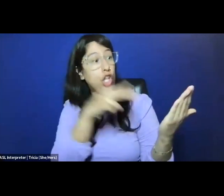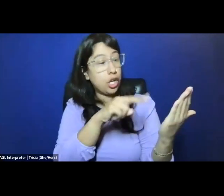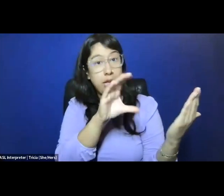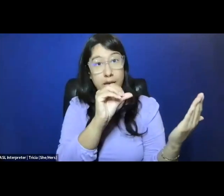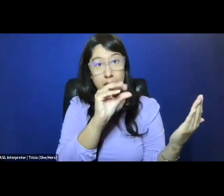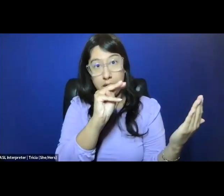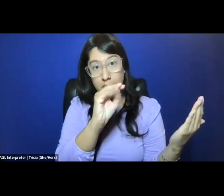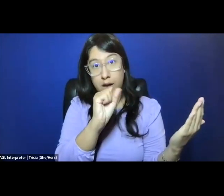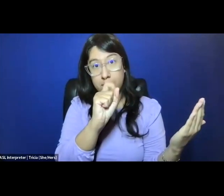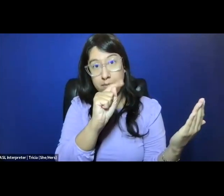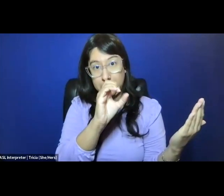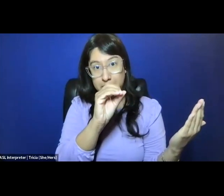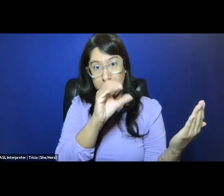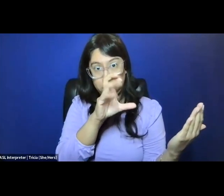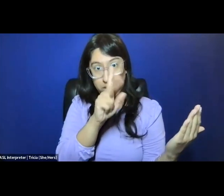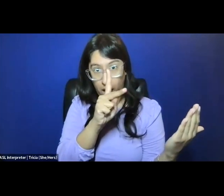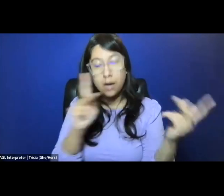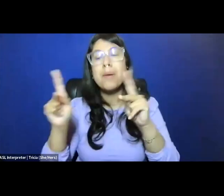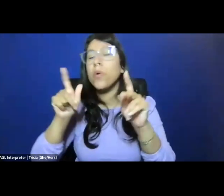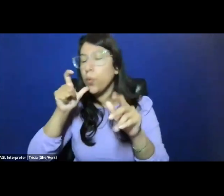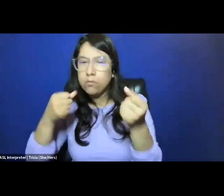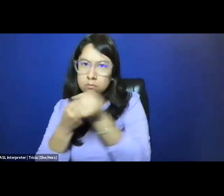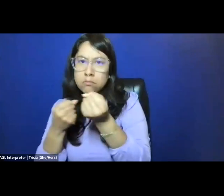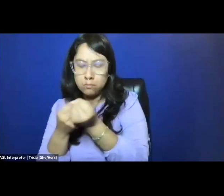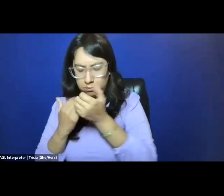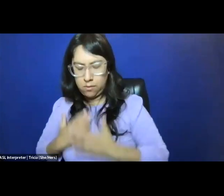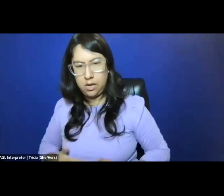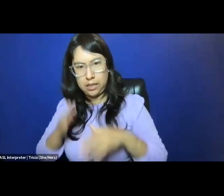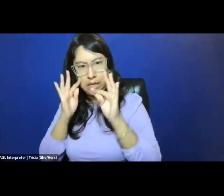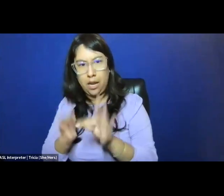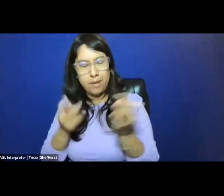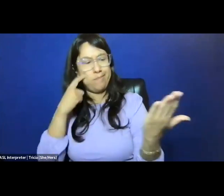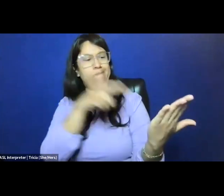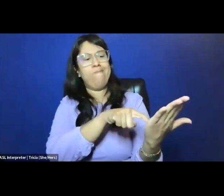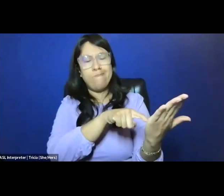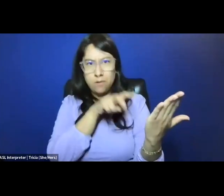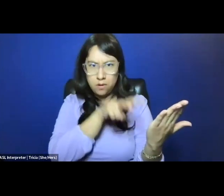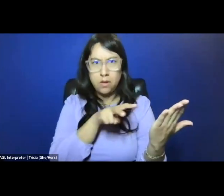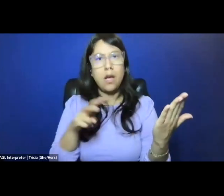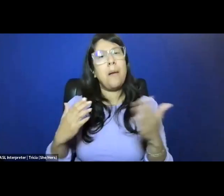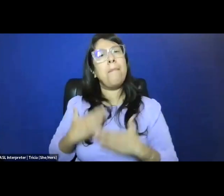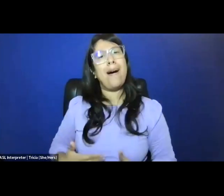as it seems opponents of bodily autonomy are eager to do, this also offers us an opportunity to approach bodily autonomy